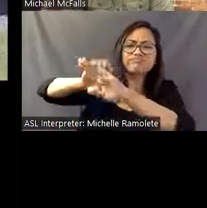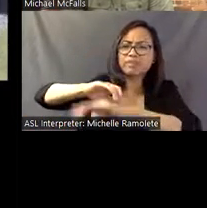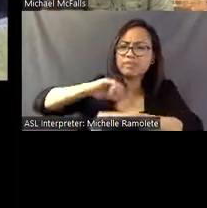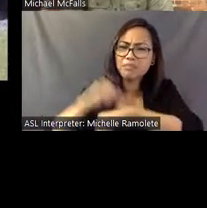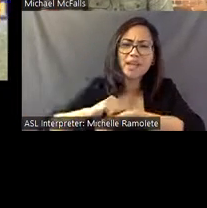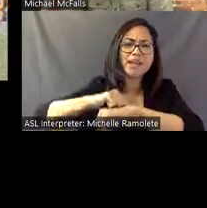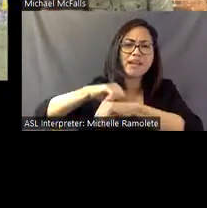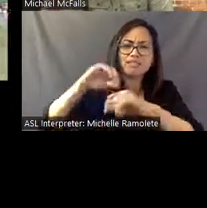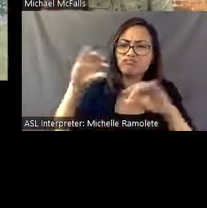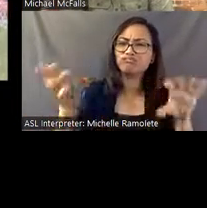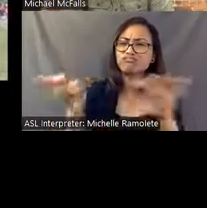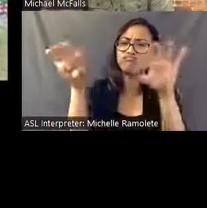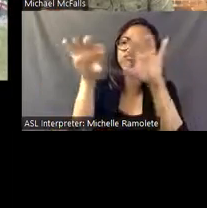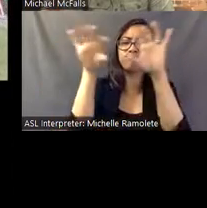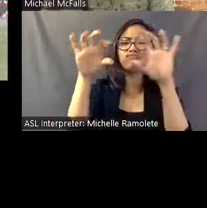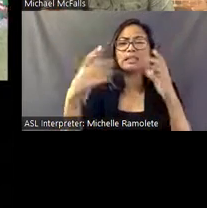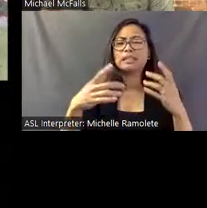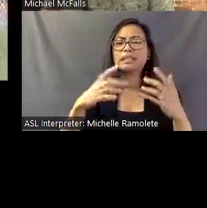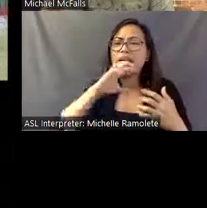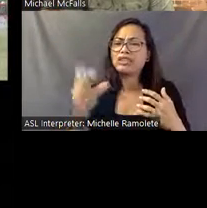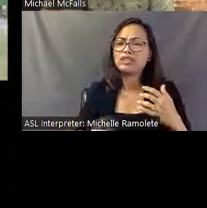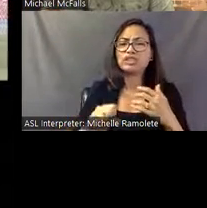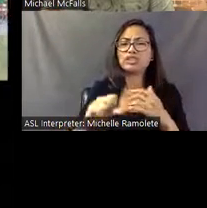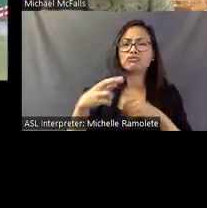religious symbols and images from his imagination.